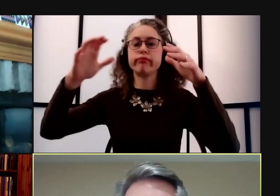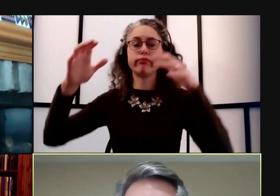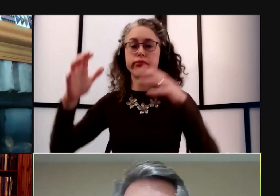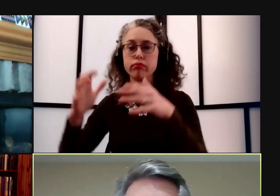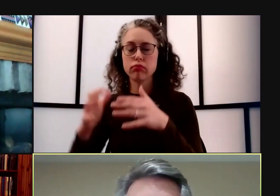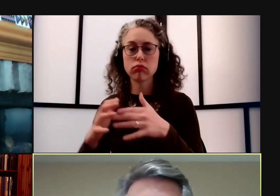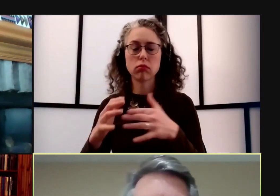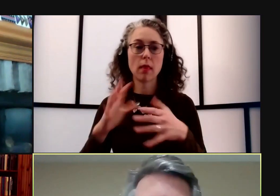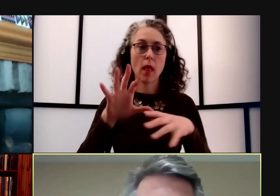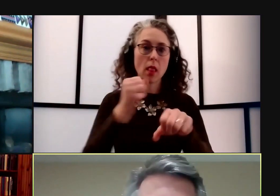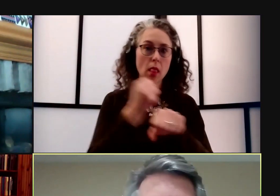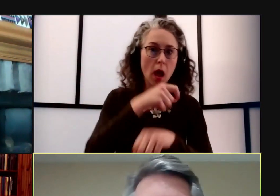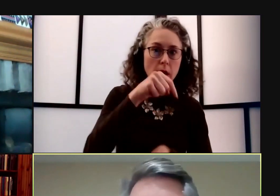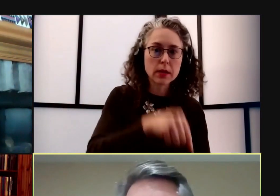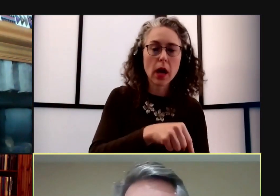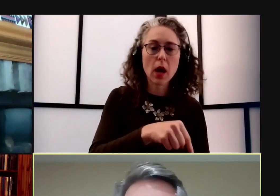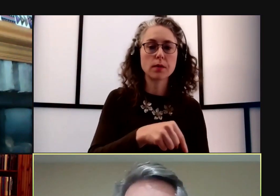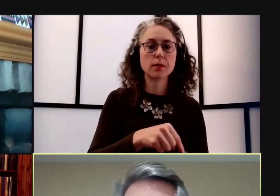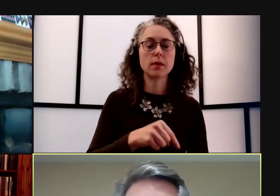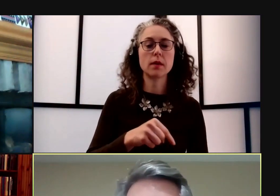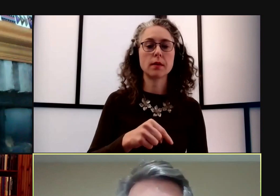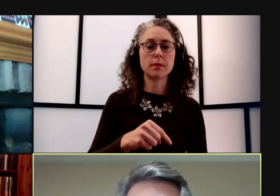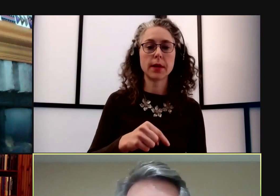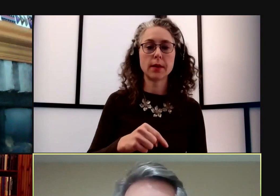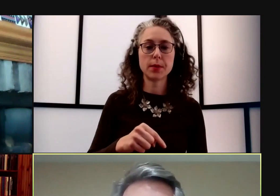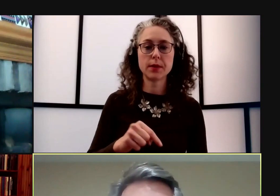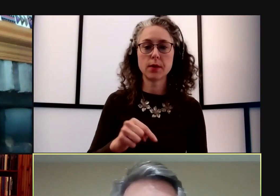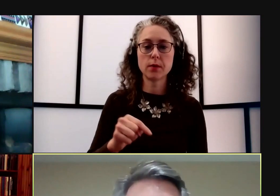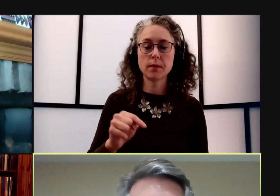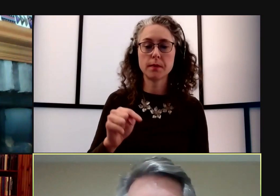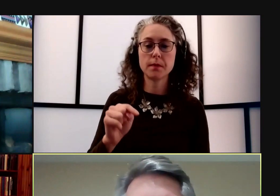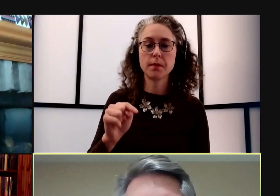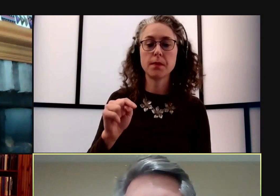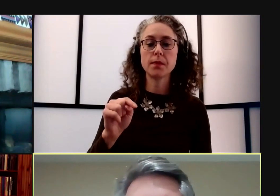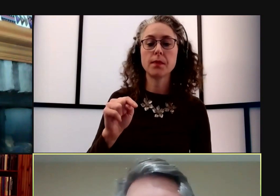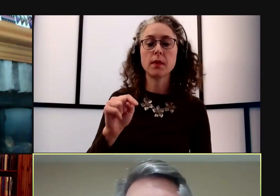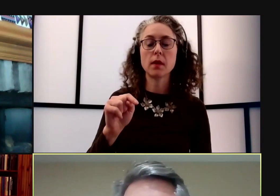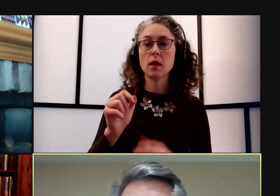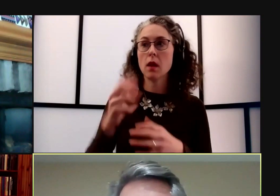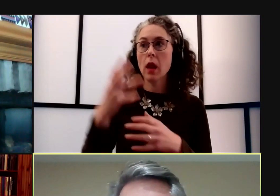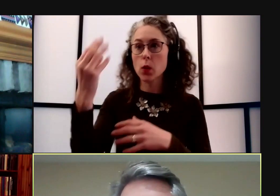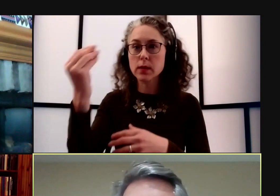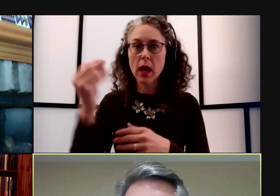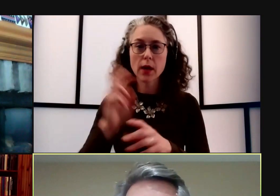And then there was a big wave in the winter when people were inside and there was a lot of travel around the holidays.